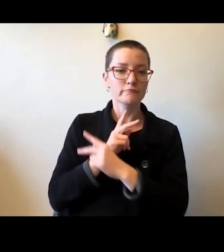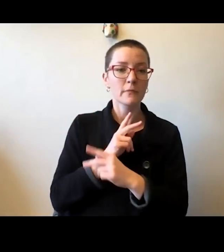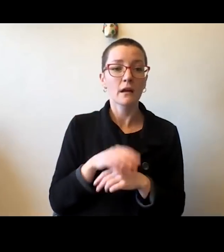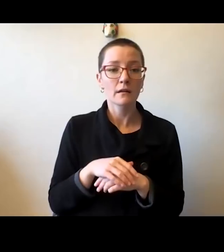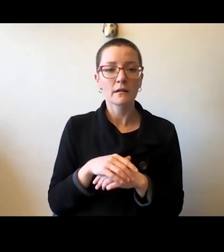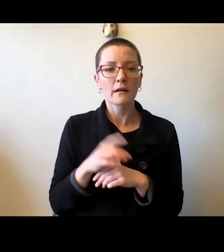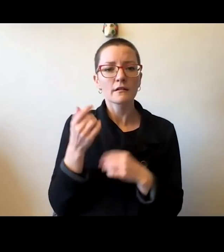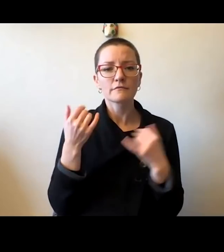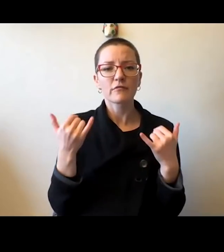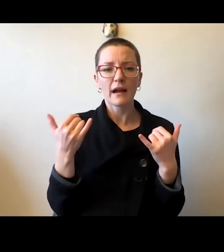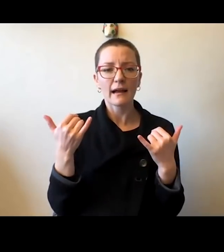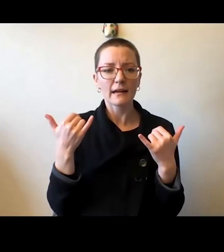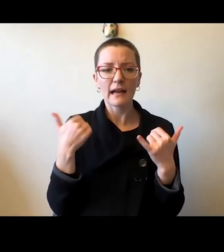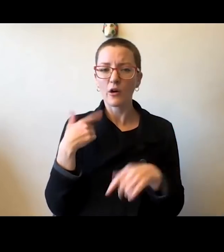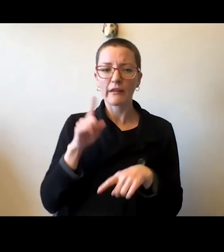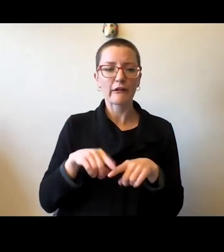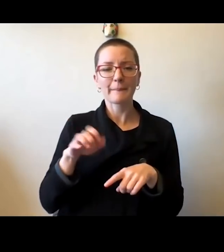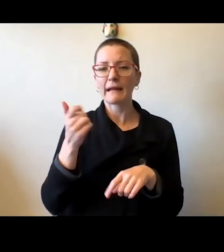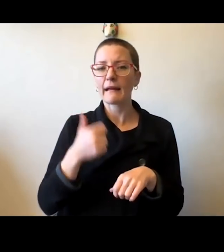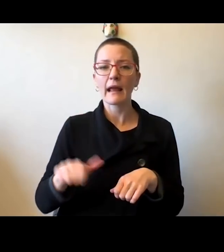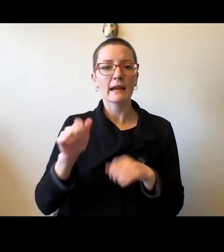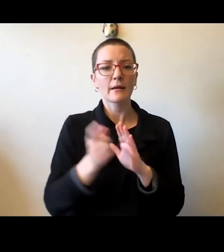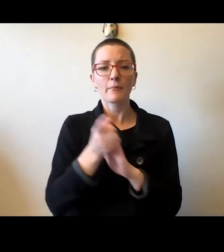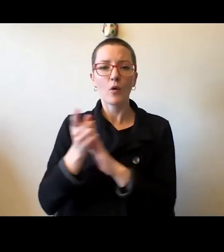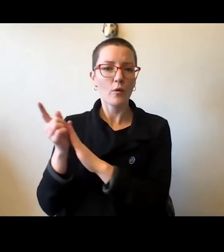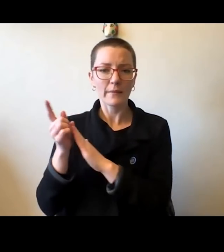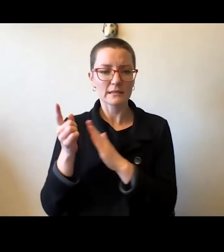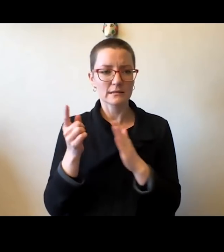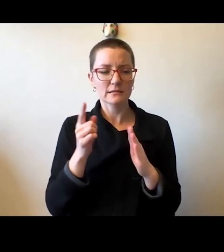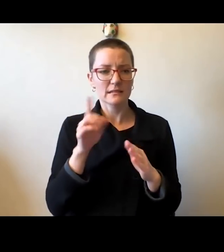of our society have called out louder to us for help.